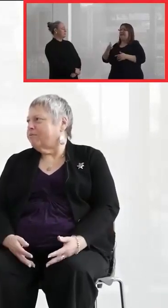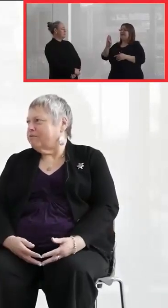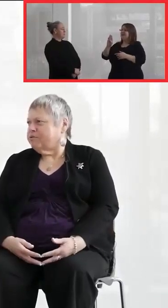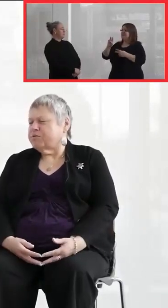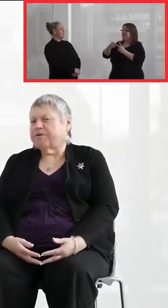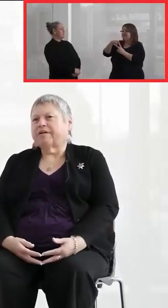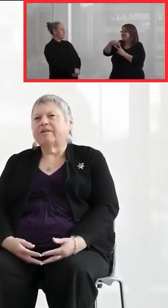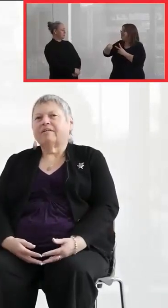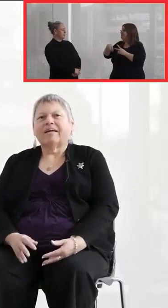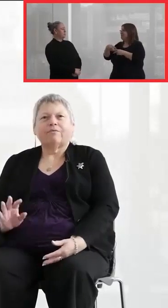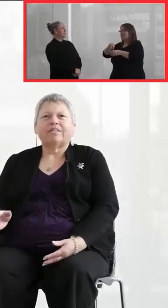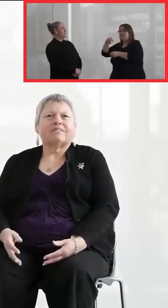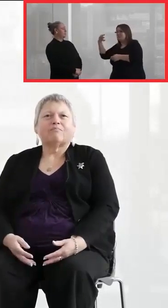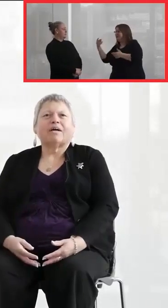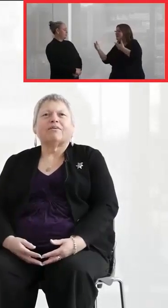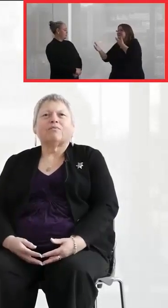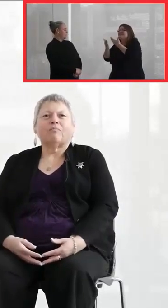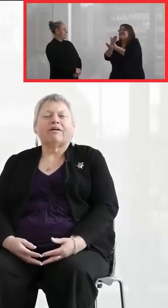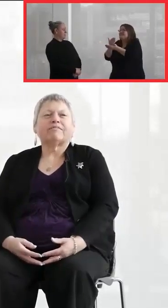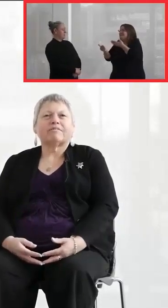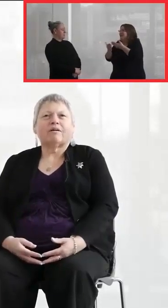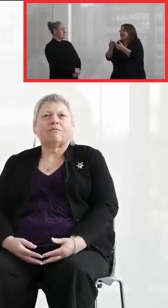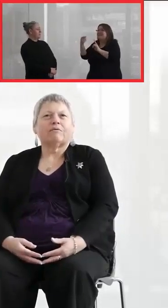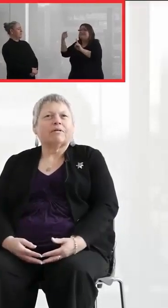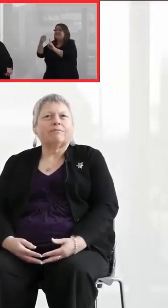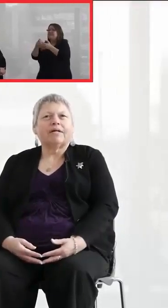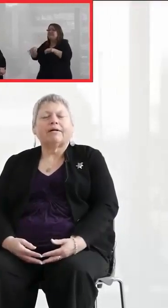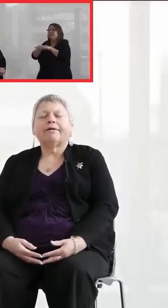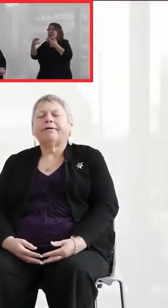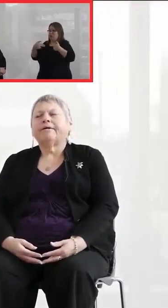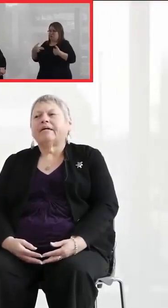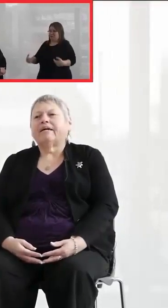whether we're two spirit. That really doesn't matter. What matters is that we're ,,